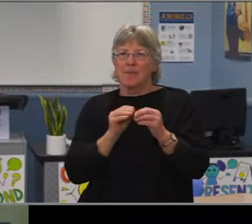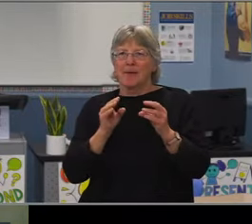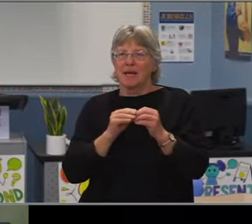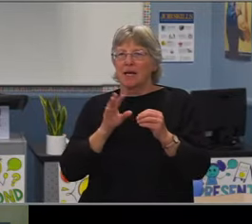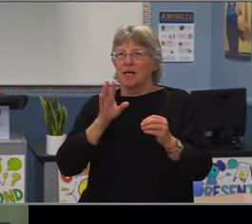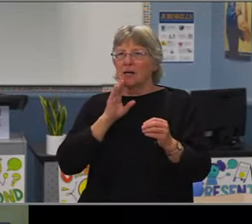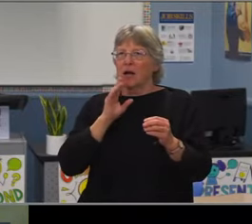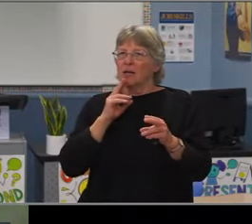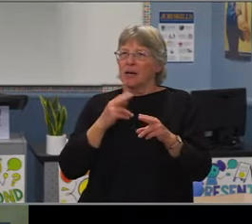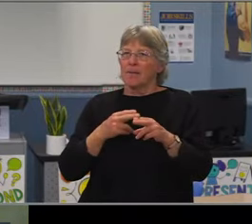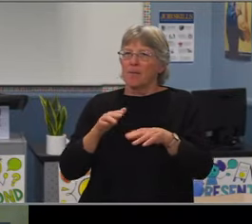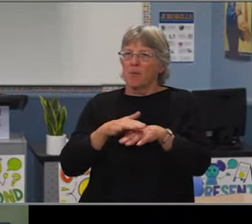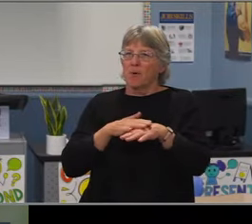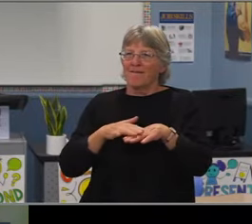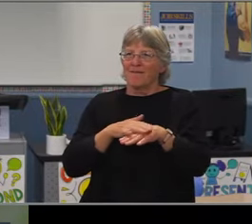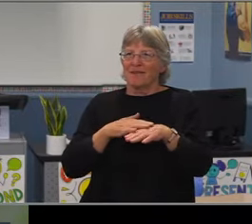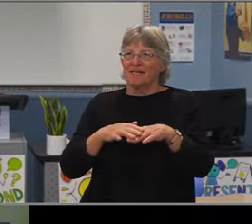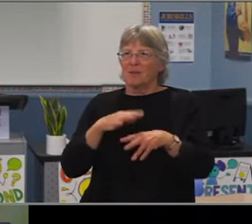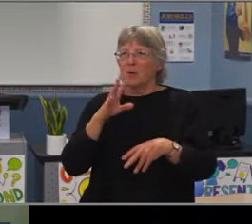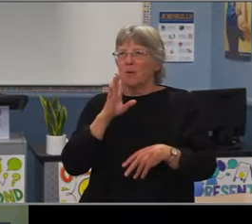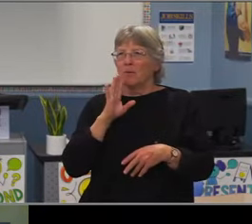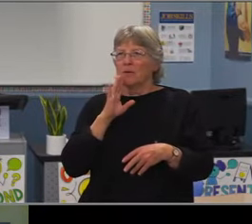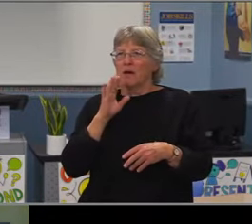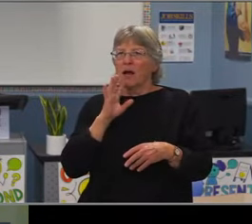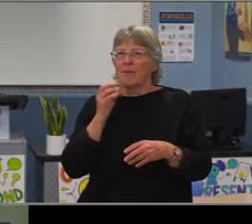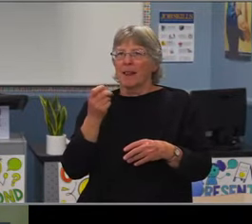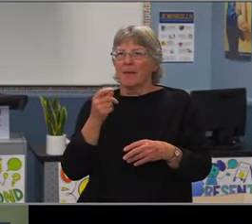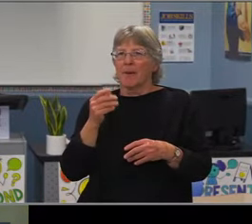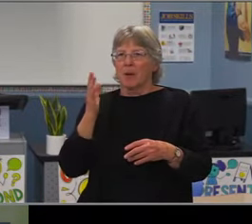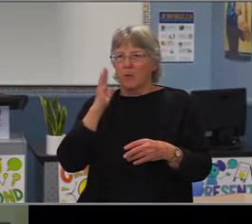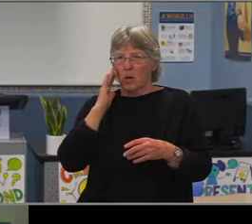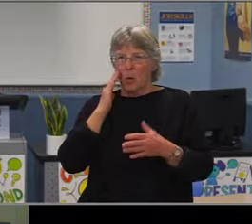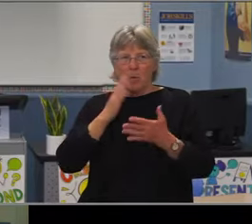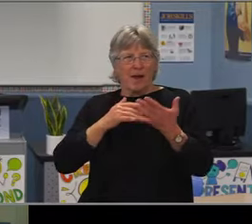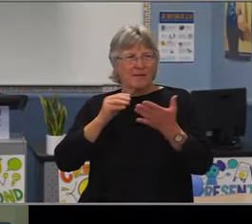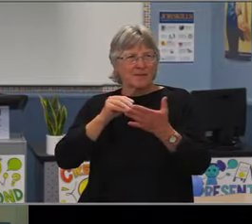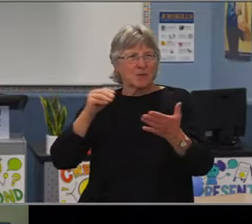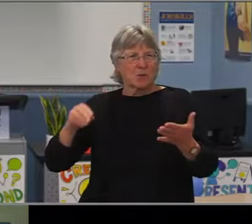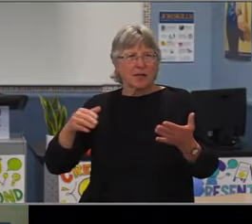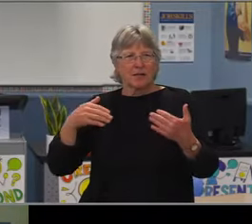in terms of single subject credentials and why we have to go through this process of authorizing